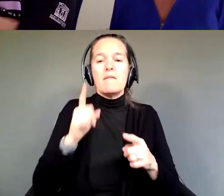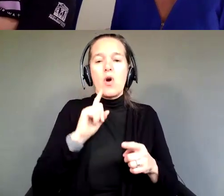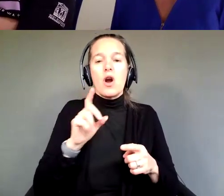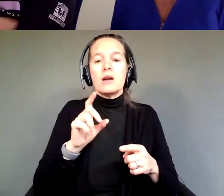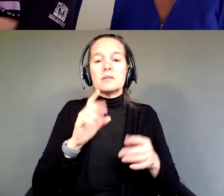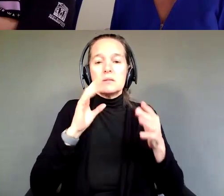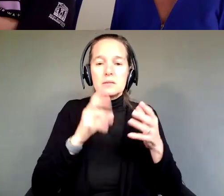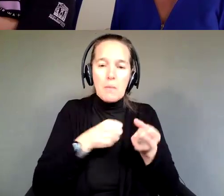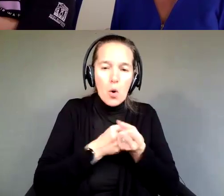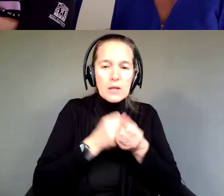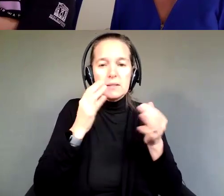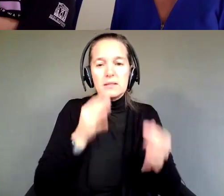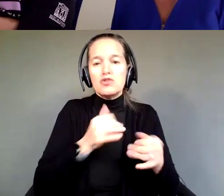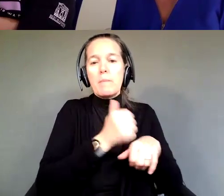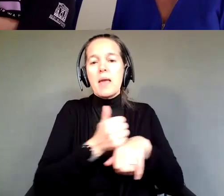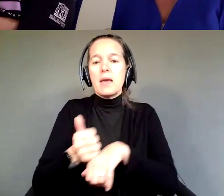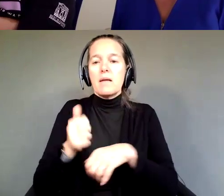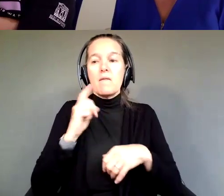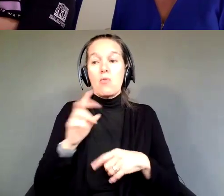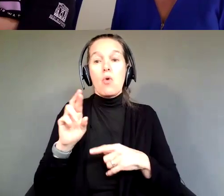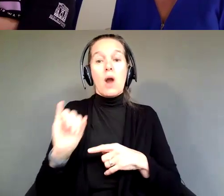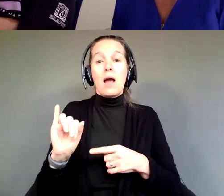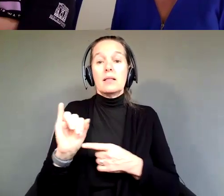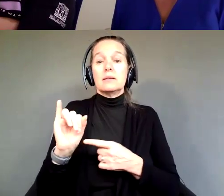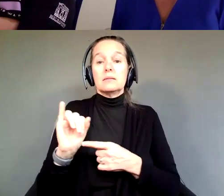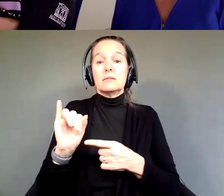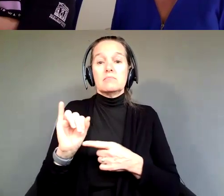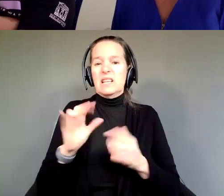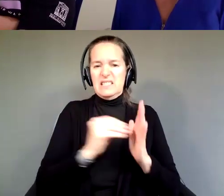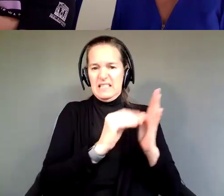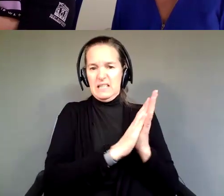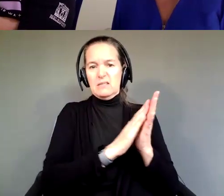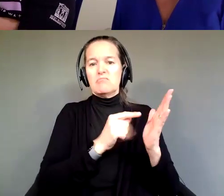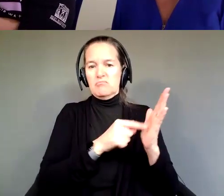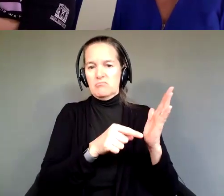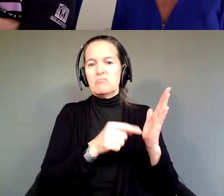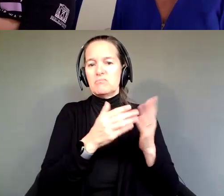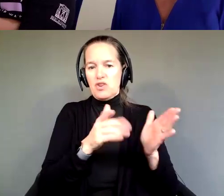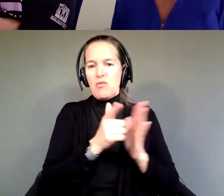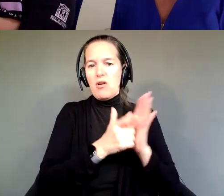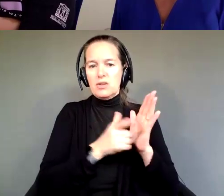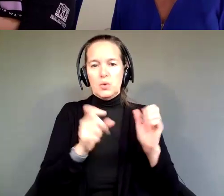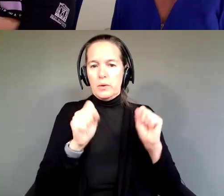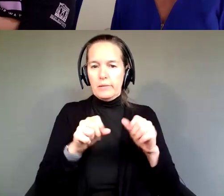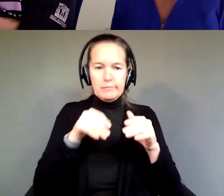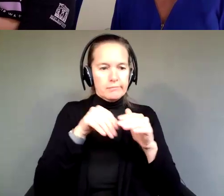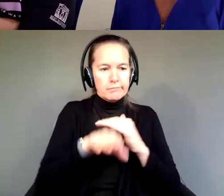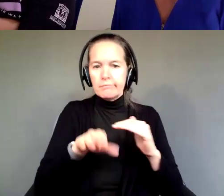Rhode Island, we have had right on our general laws. You can go on and you can get the template.